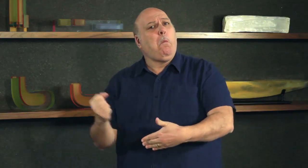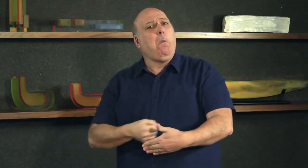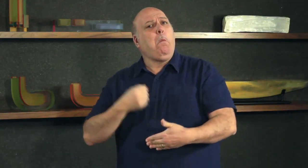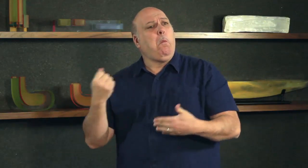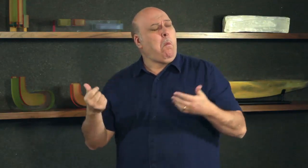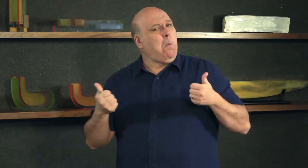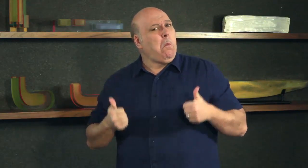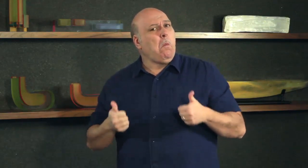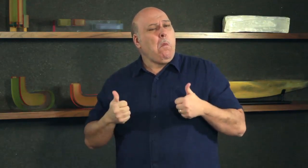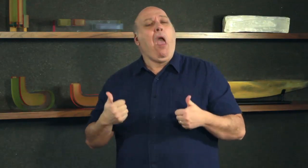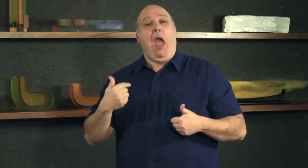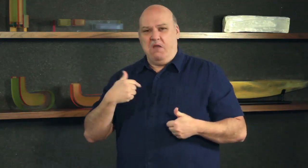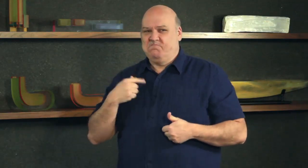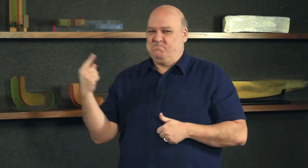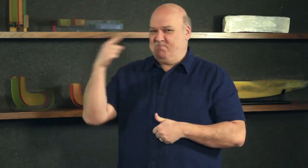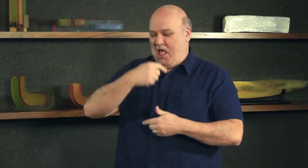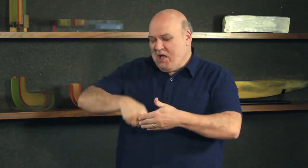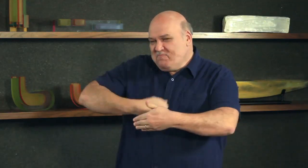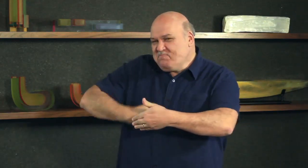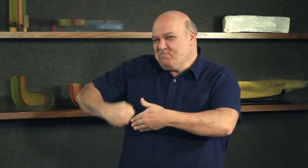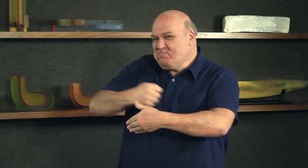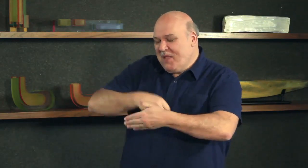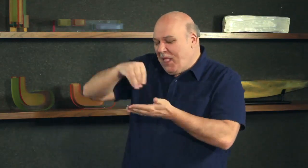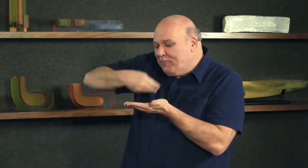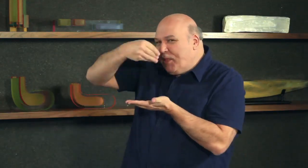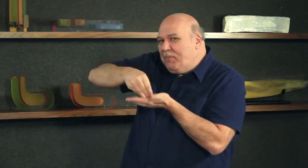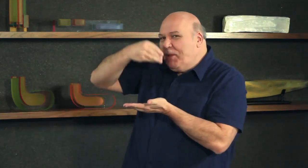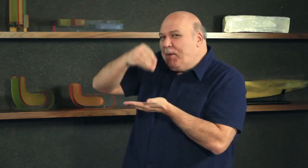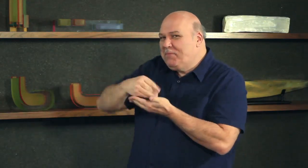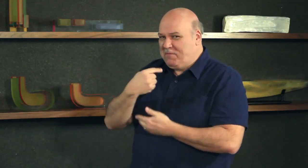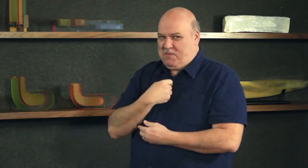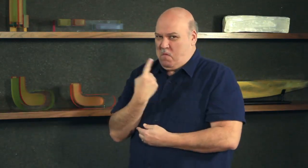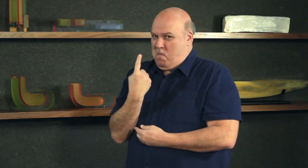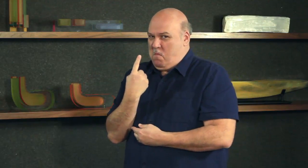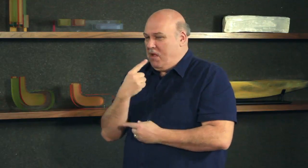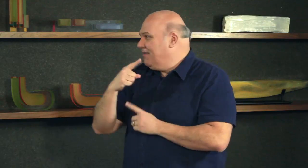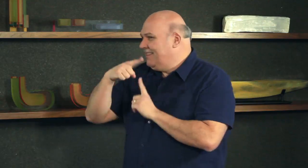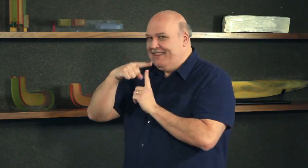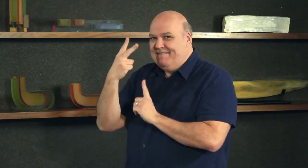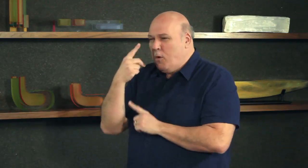a great snack to have anytime and anywhere!